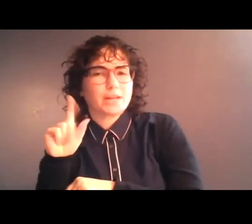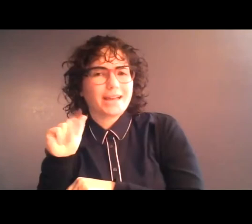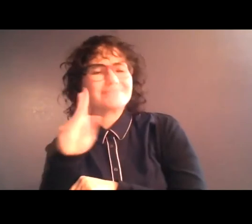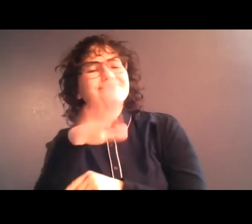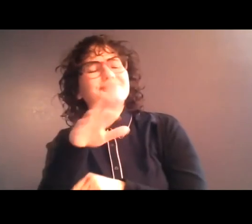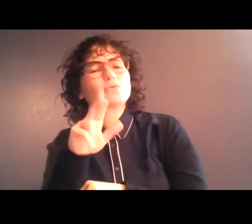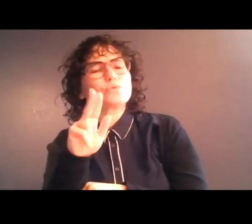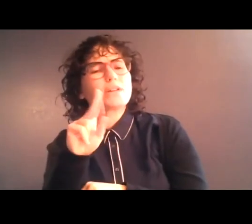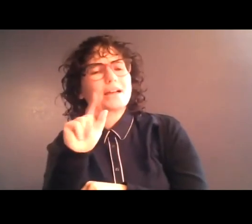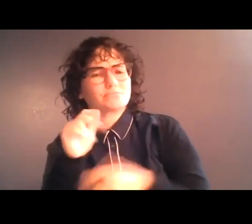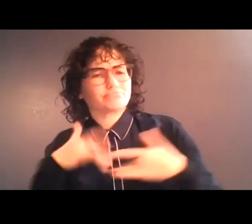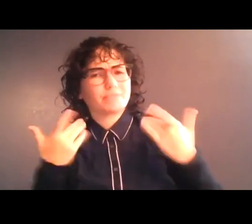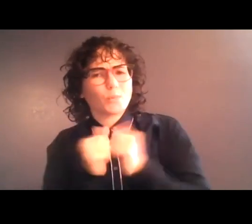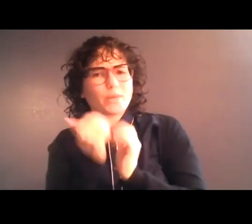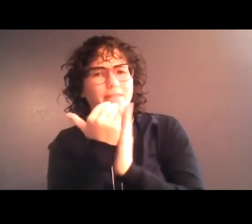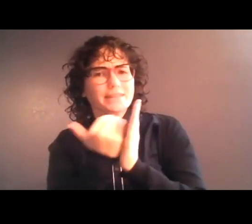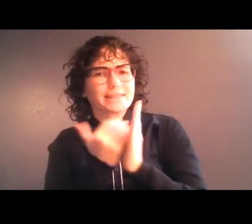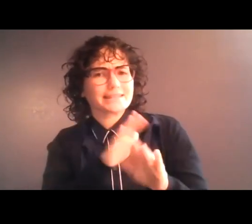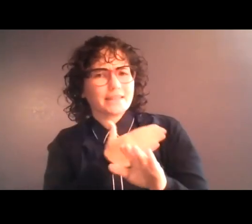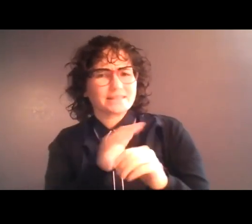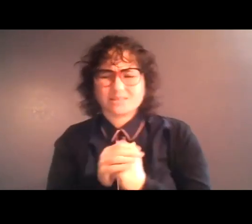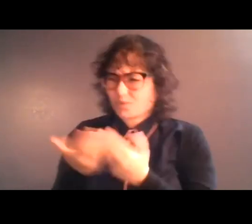the story with the set list?? >> JASON: Whaddya askin' me now, pal, can't